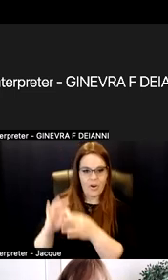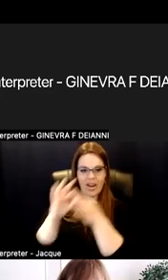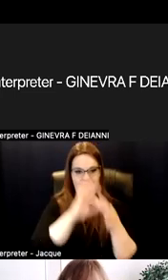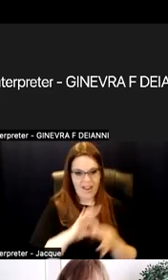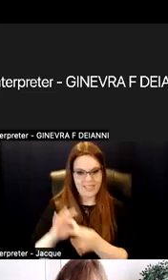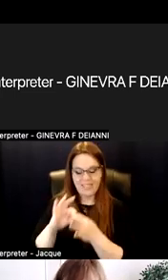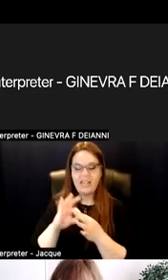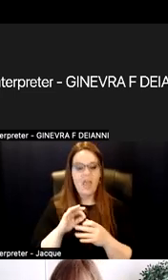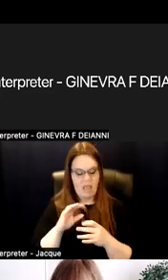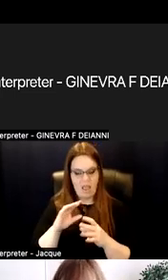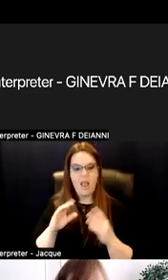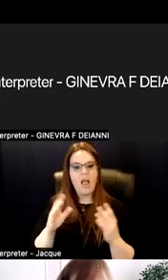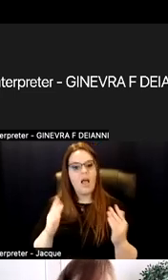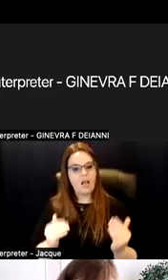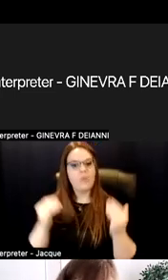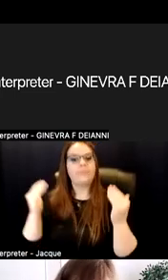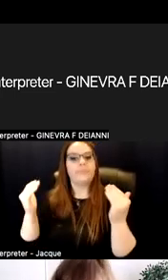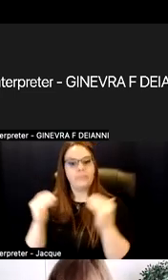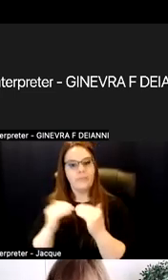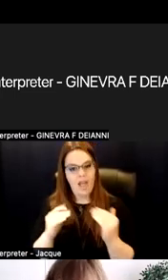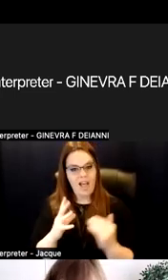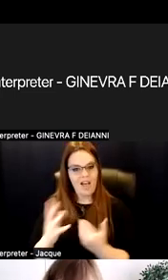to that next level of inclusive STEM learning.